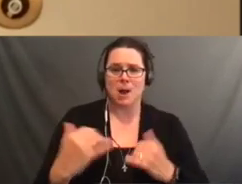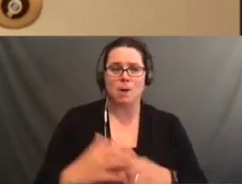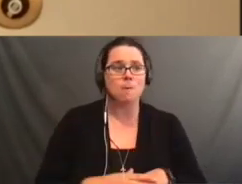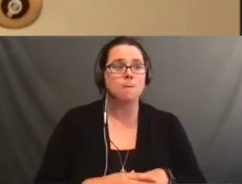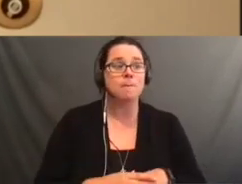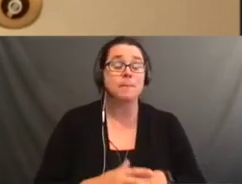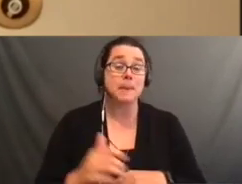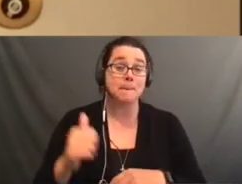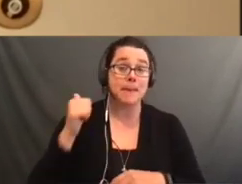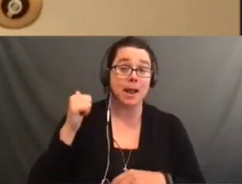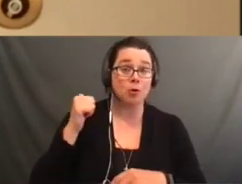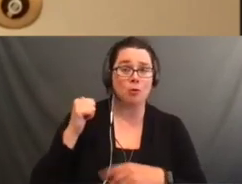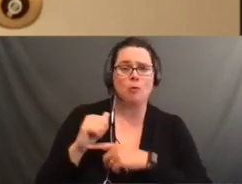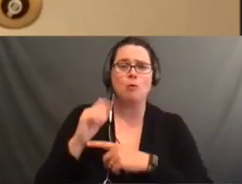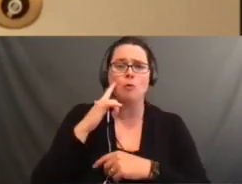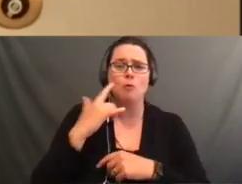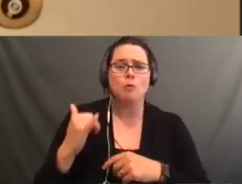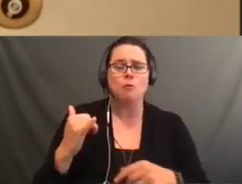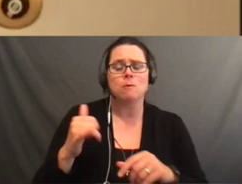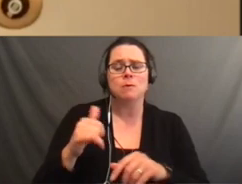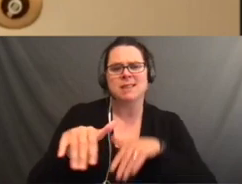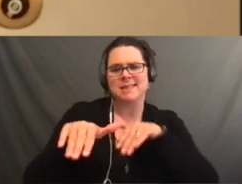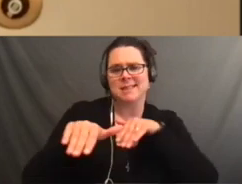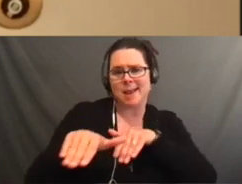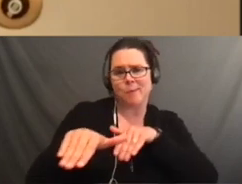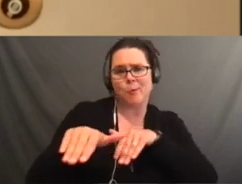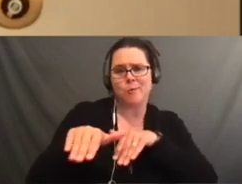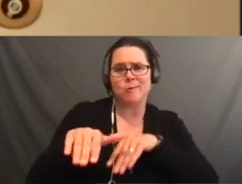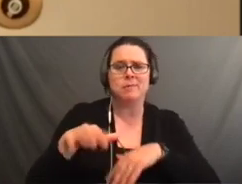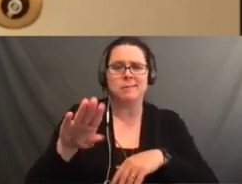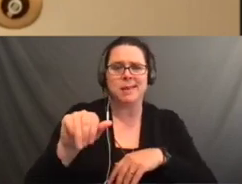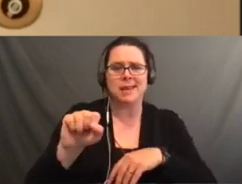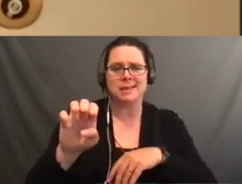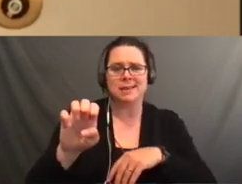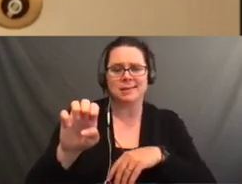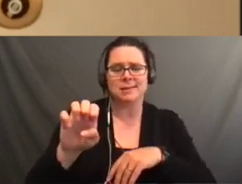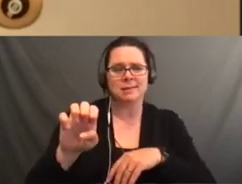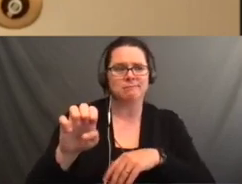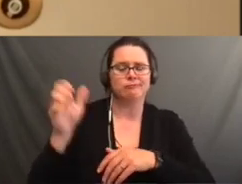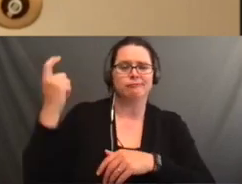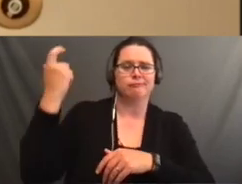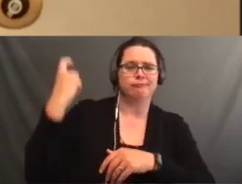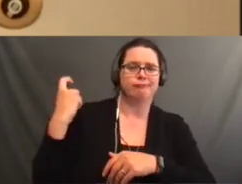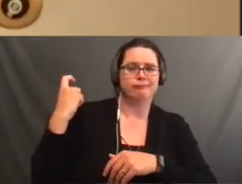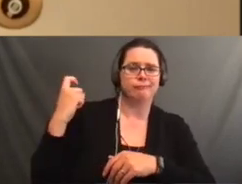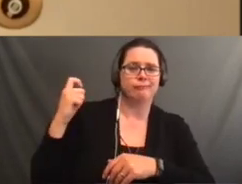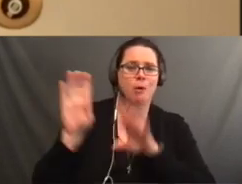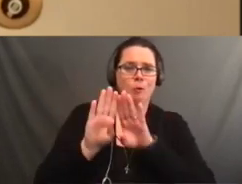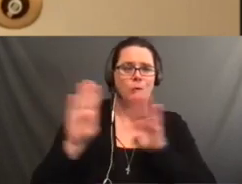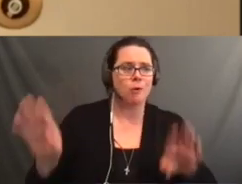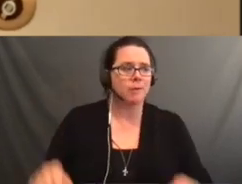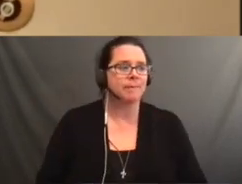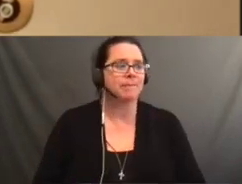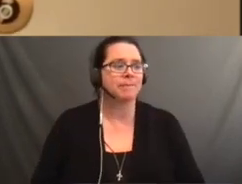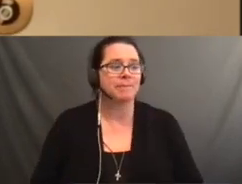open things up for questions is to just introduce yourself.